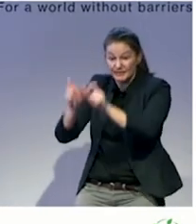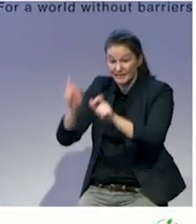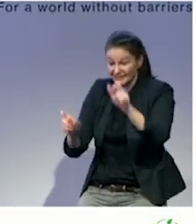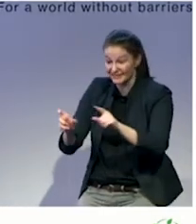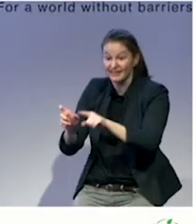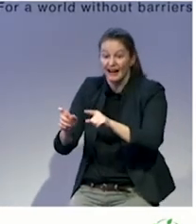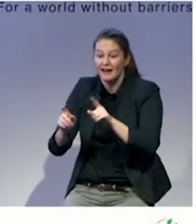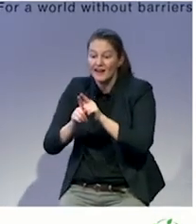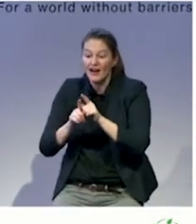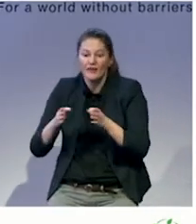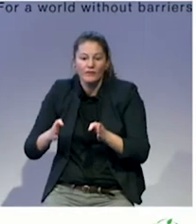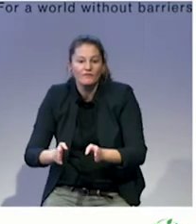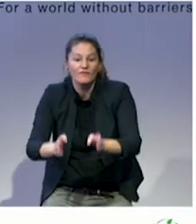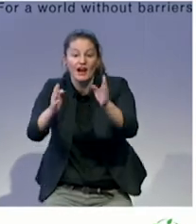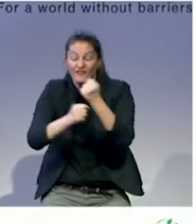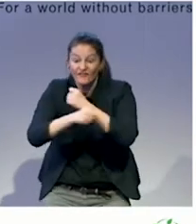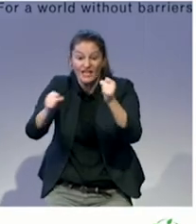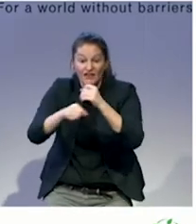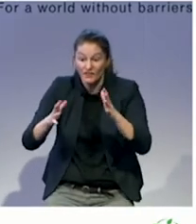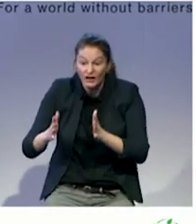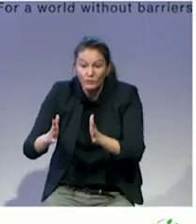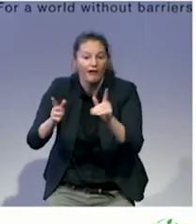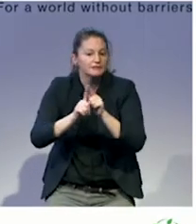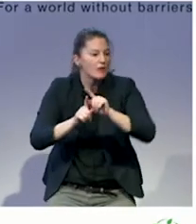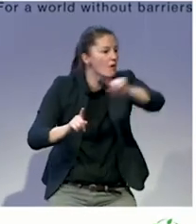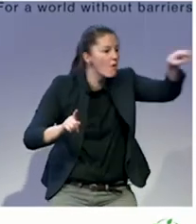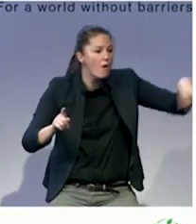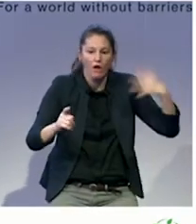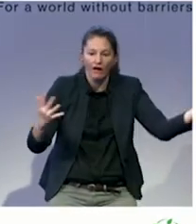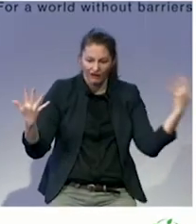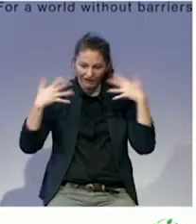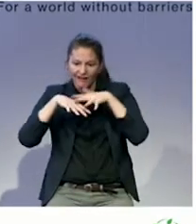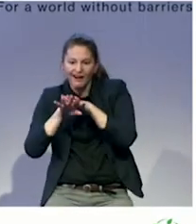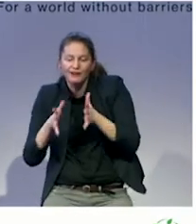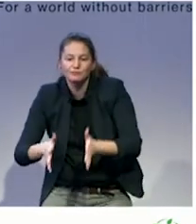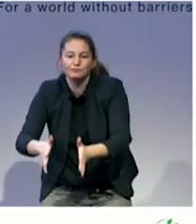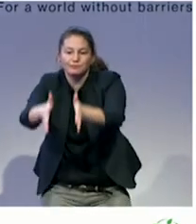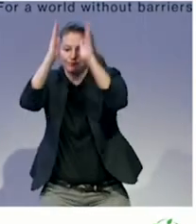Now that custodian is probably not a bad person, but it's the mind set, the attitude that we